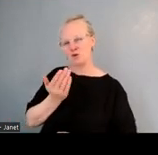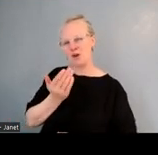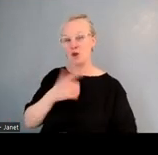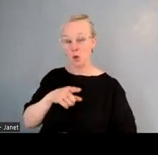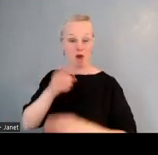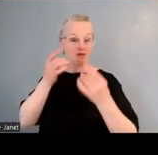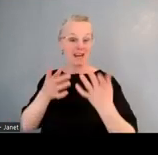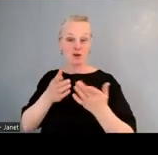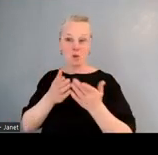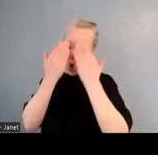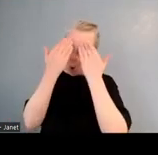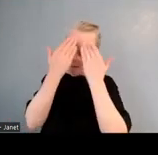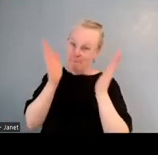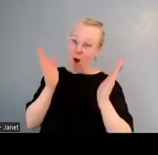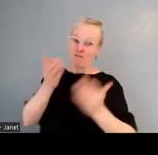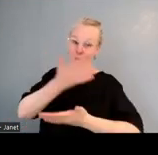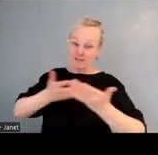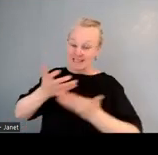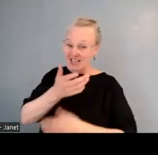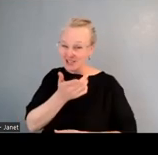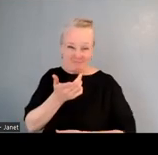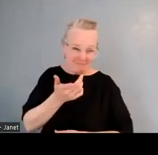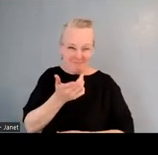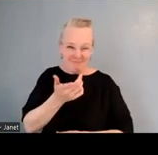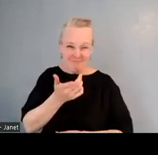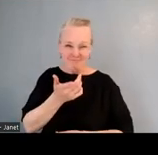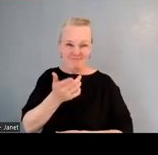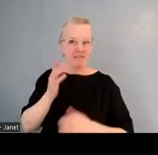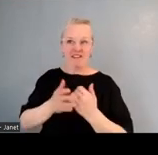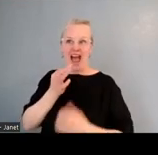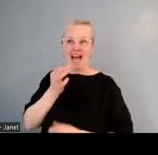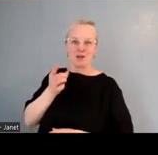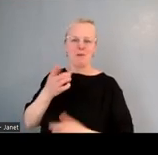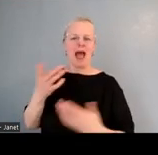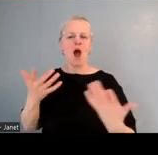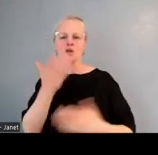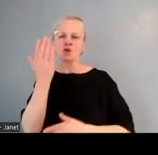Haven't asked you this in person. But how does the school get ready for this conversation?